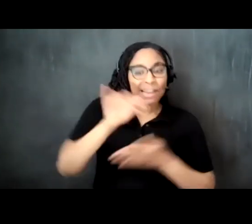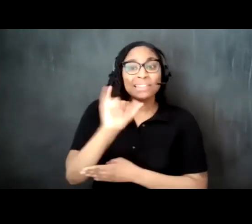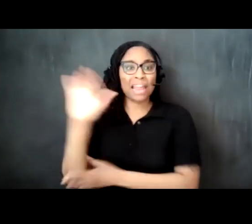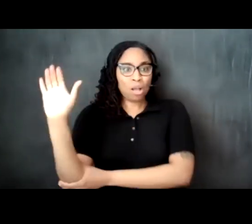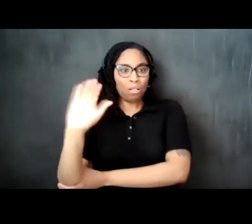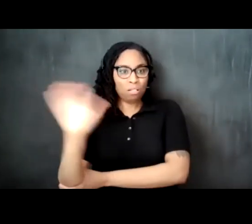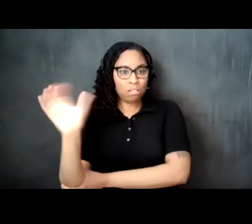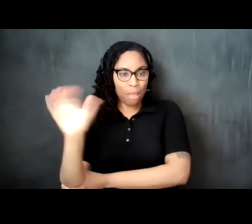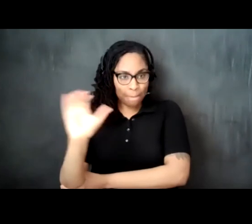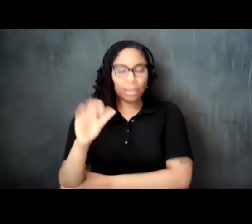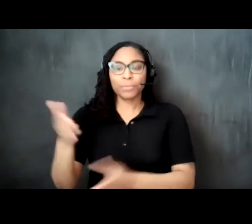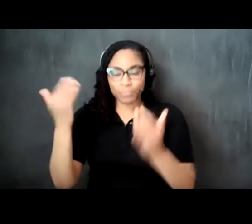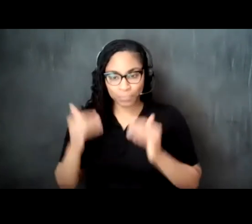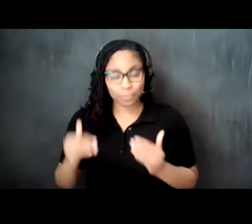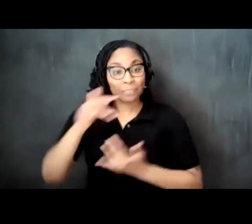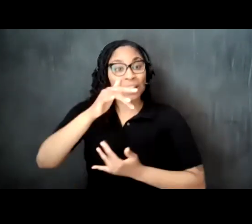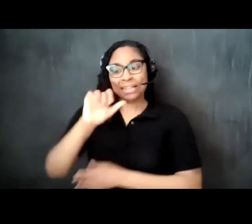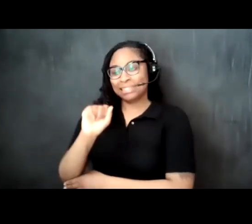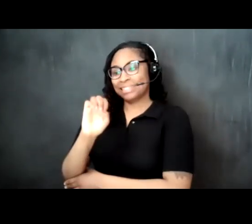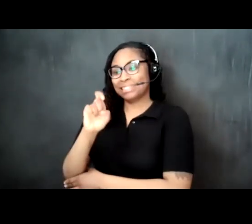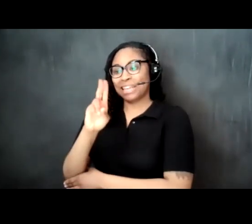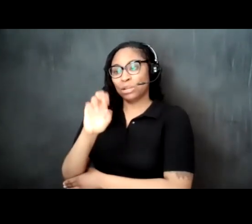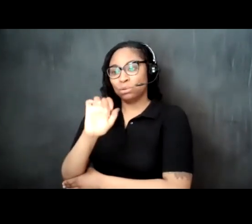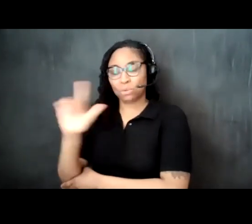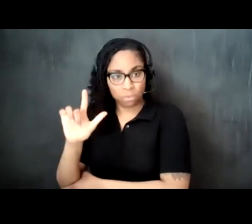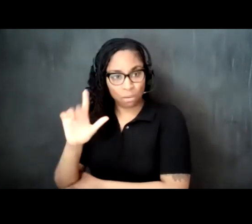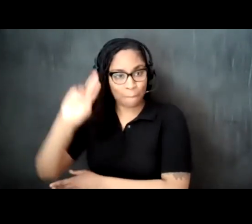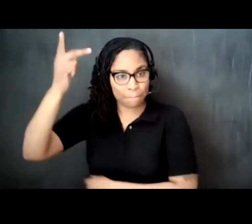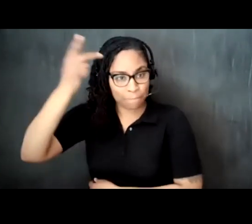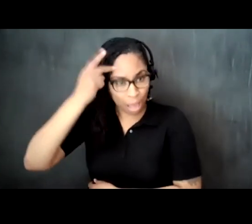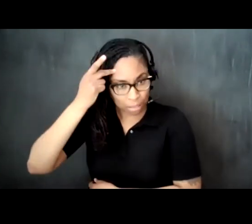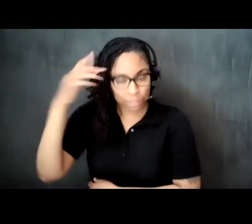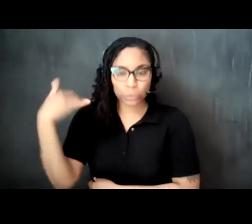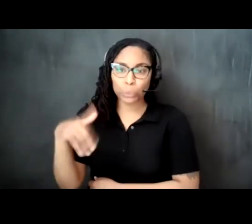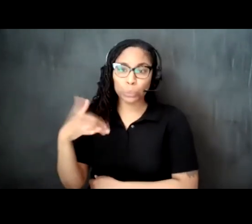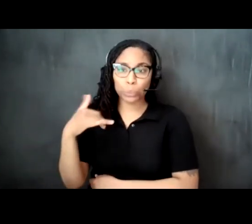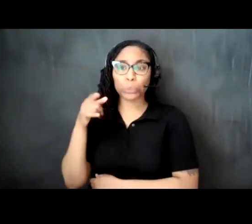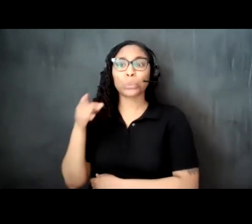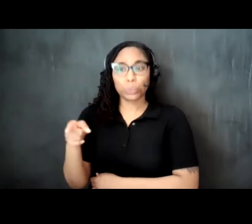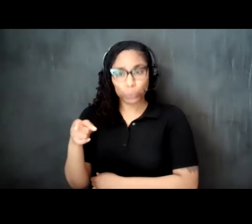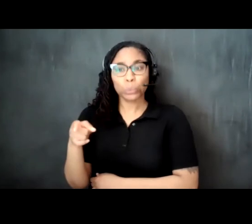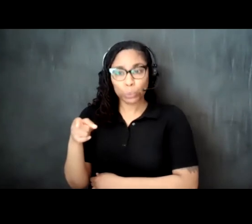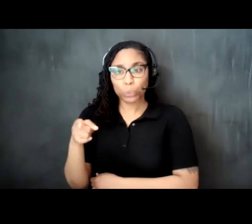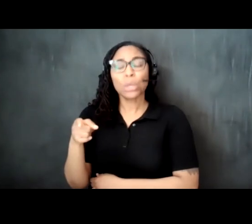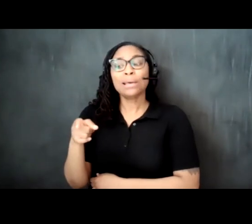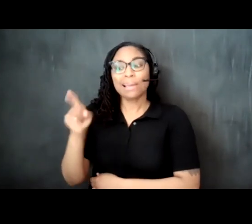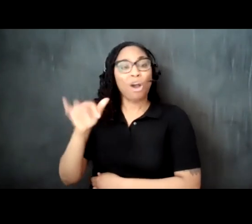sexual politics and social justice taurean webb is a proud graduate of morehouse college with earned